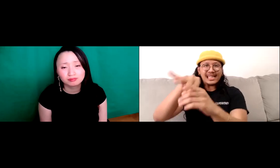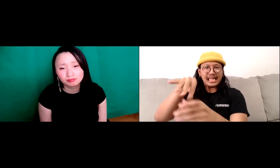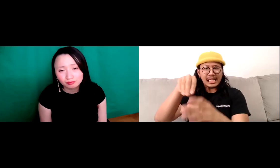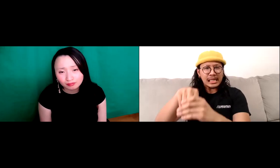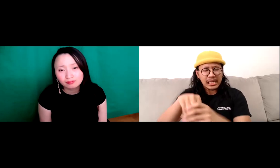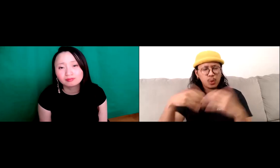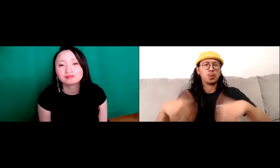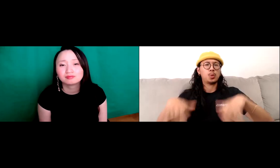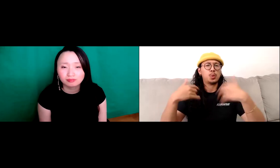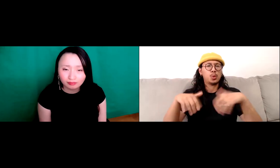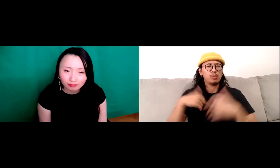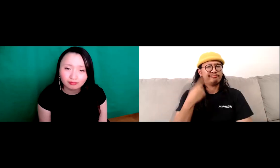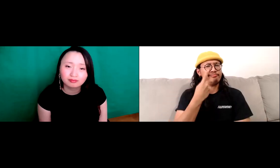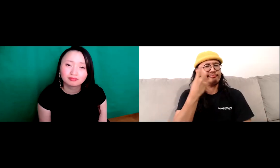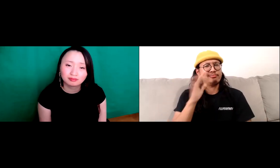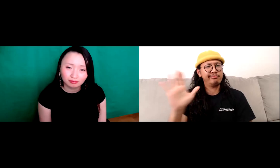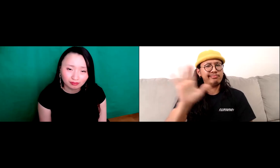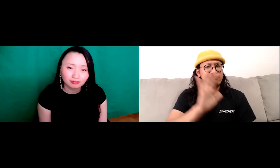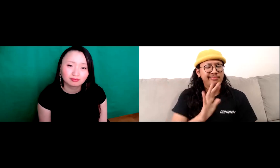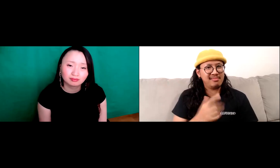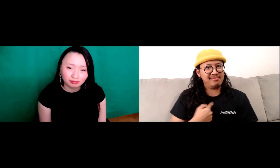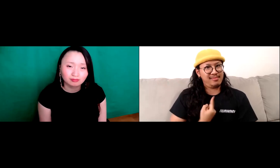they have and just go along with everything that's going on.